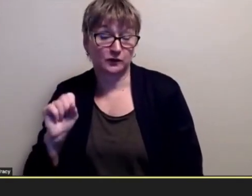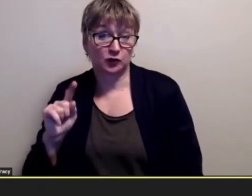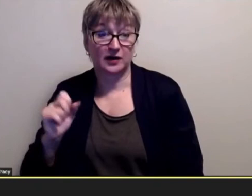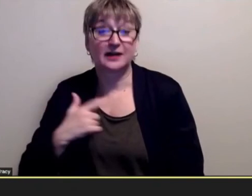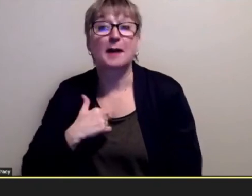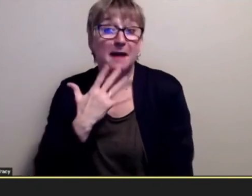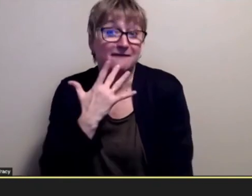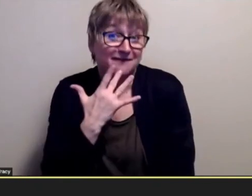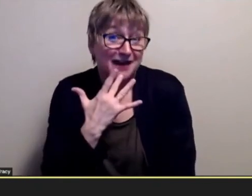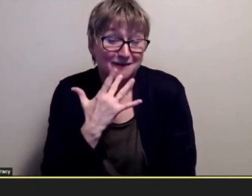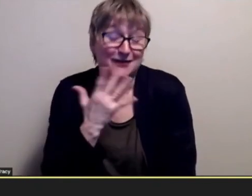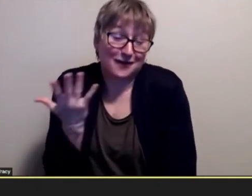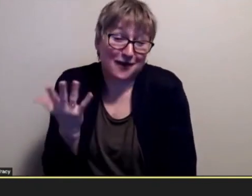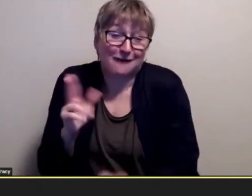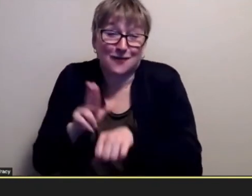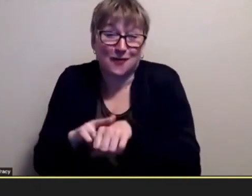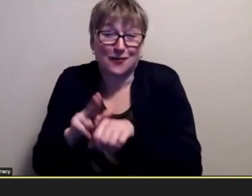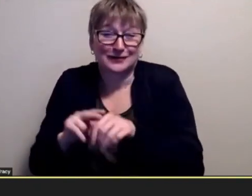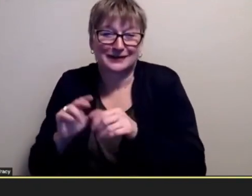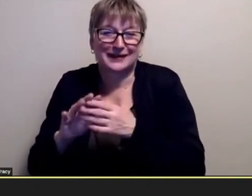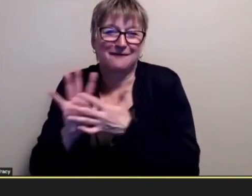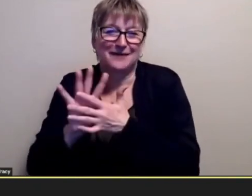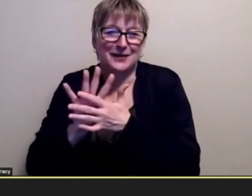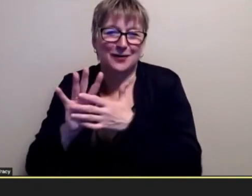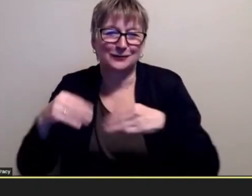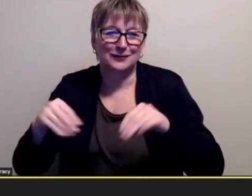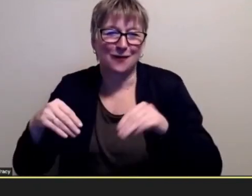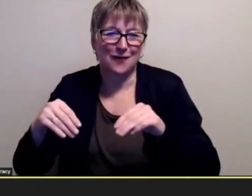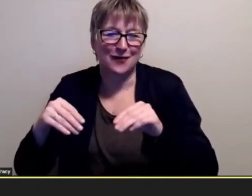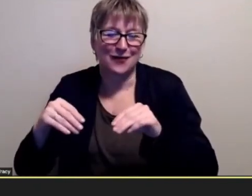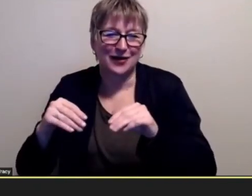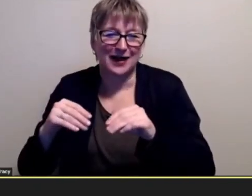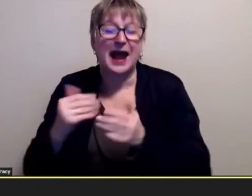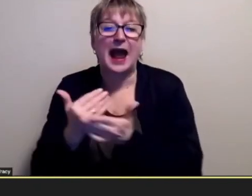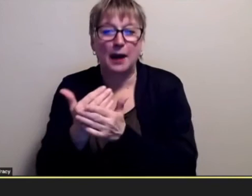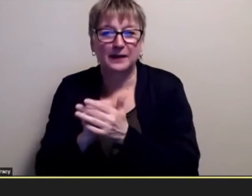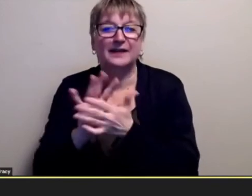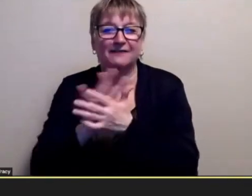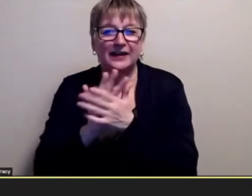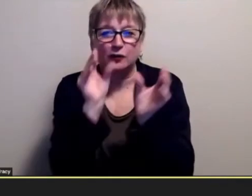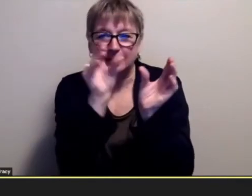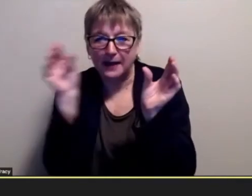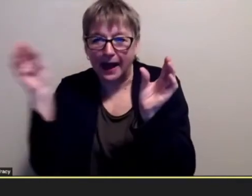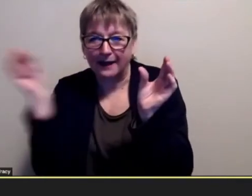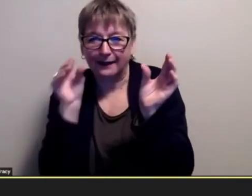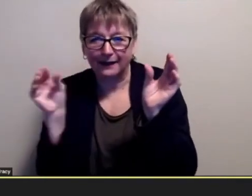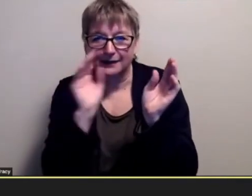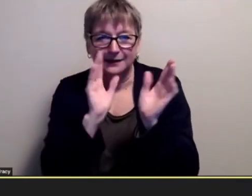was at the video store yeah while helping you know uh put all the videos back so that